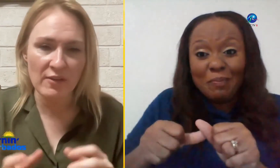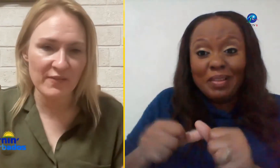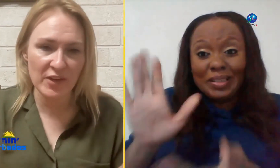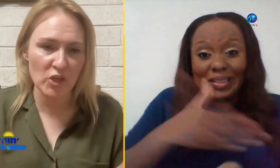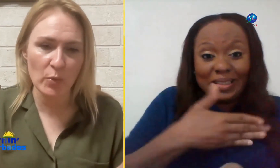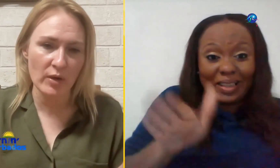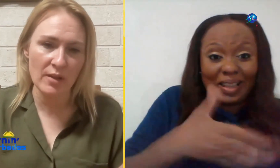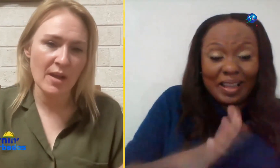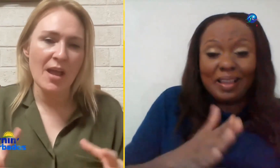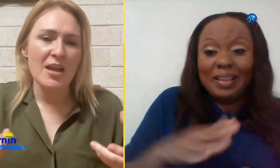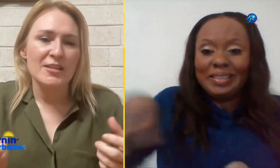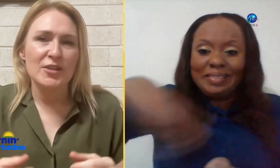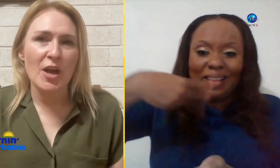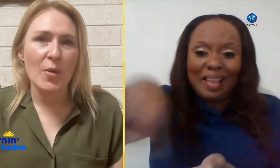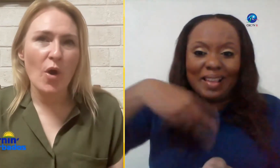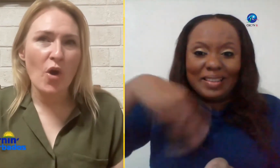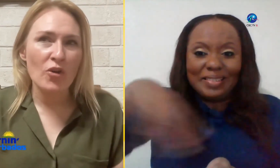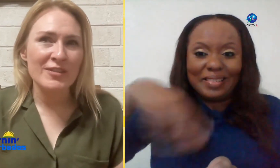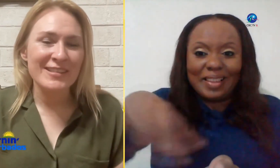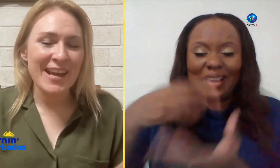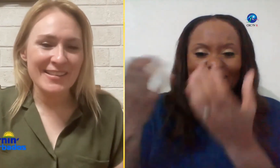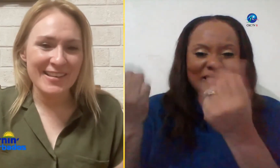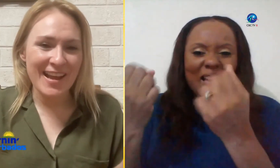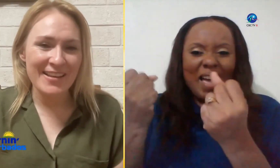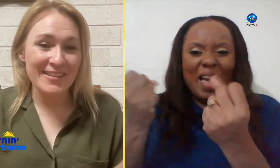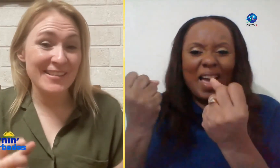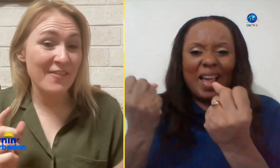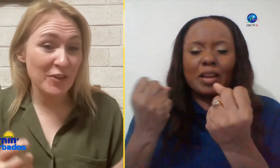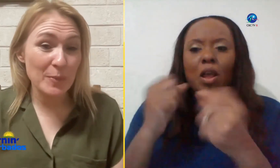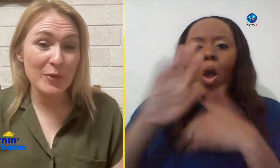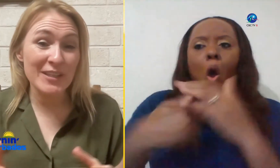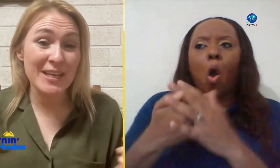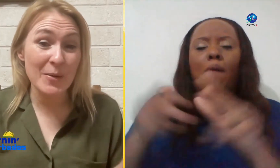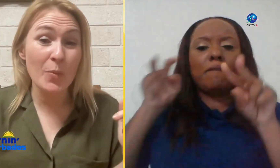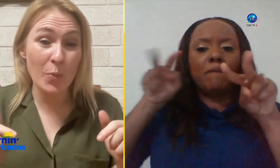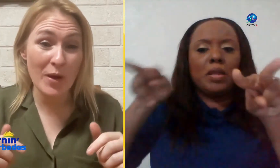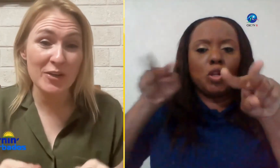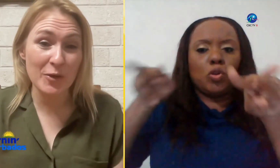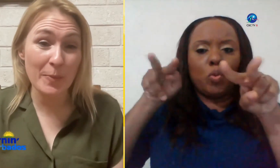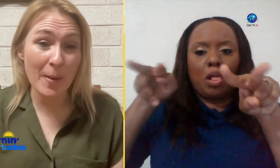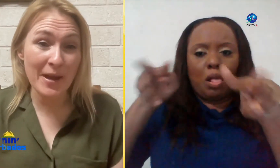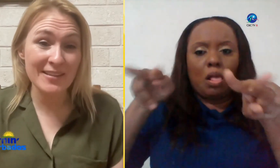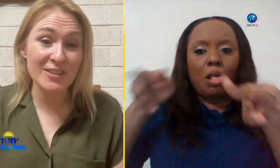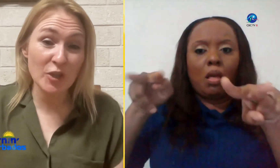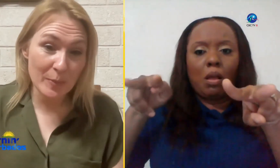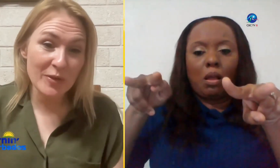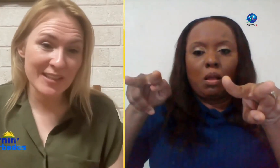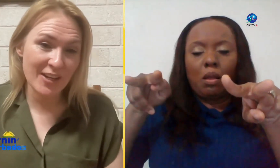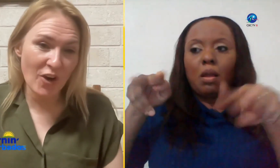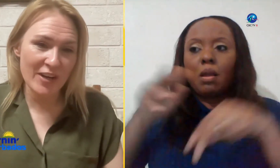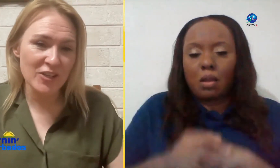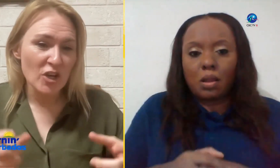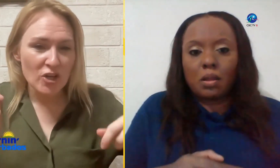were very fish there on Saturday the deaf Community went to Barbados Community College